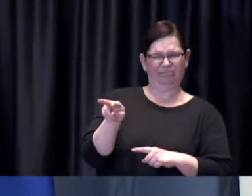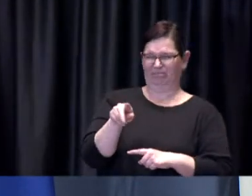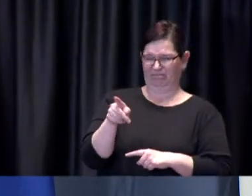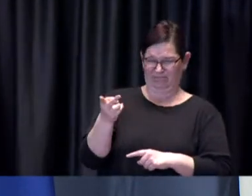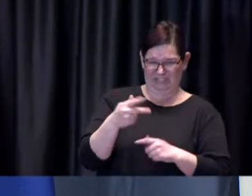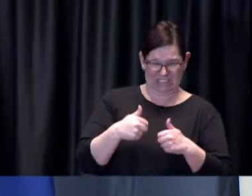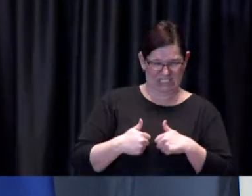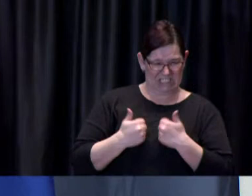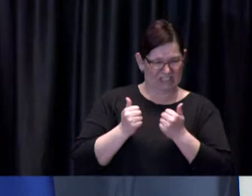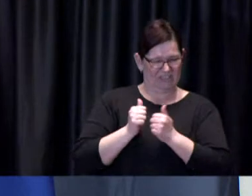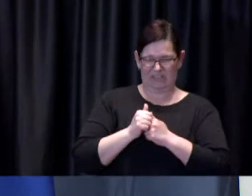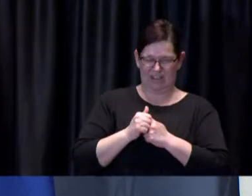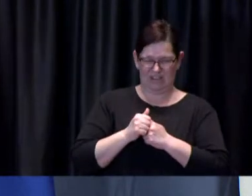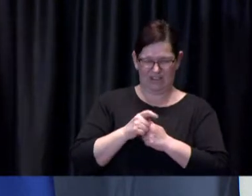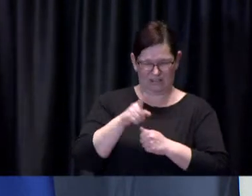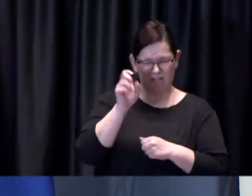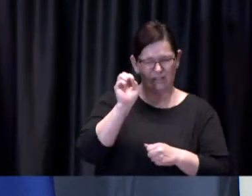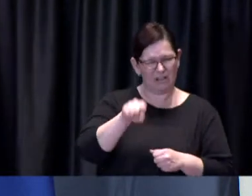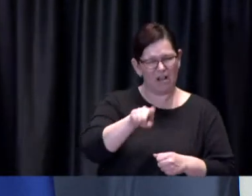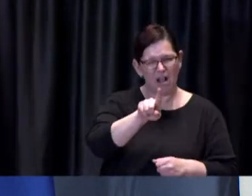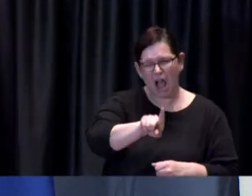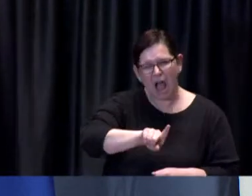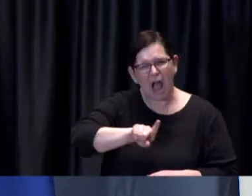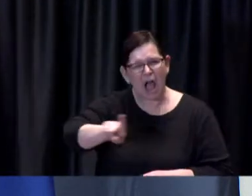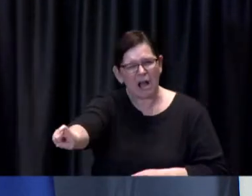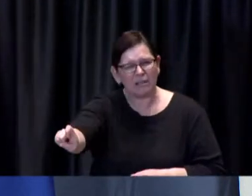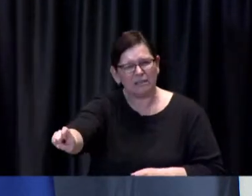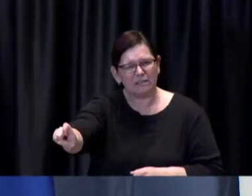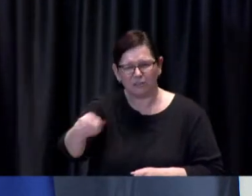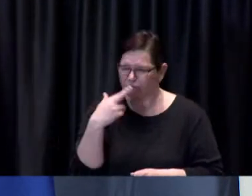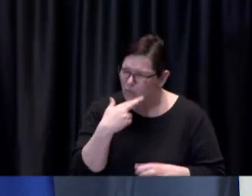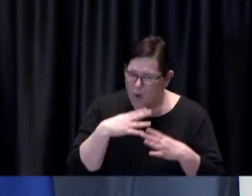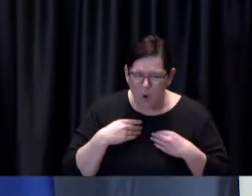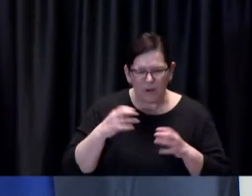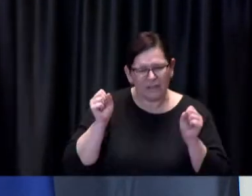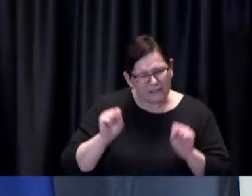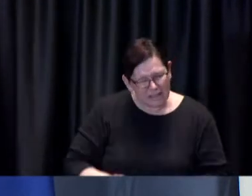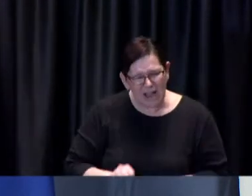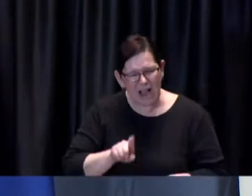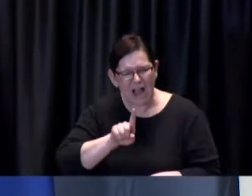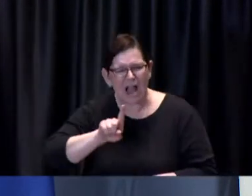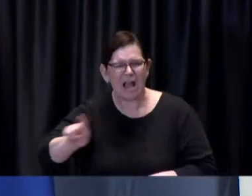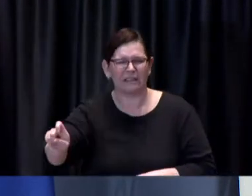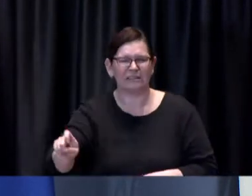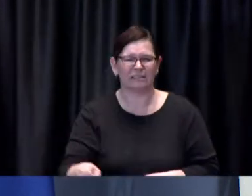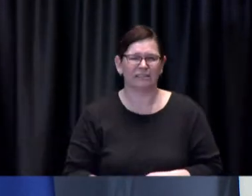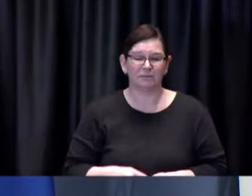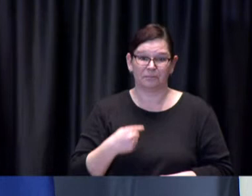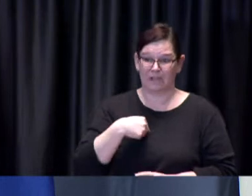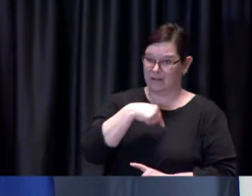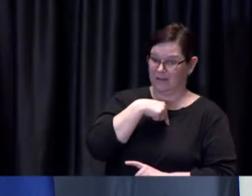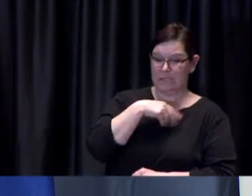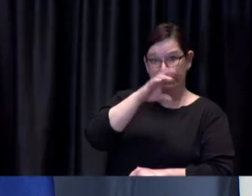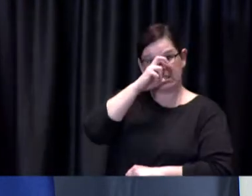but beyond that I know it's very difficult to enforce this kind of thing for law enforcement people or for restauranteurs but people should make the effort.